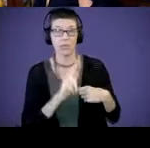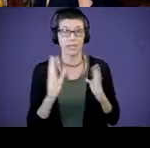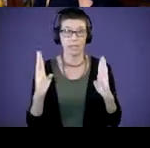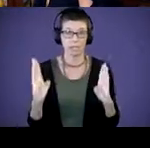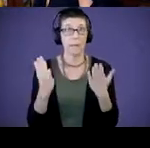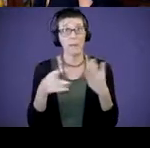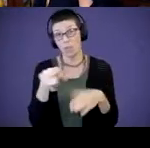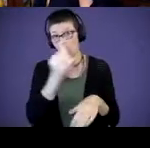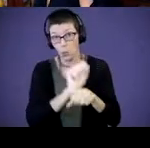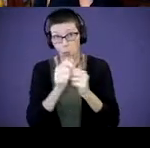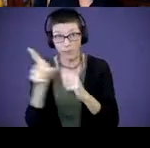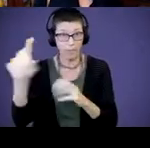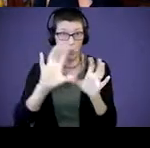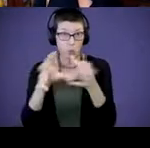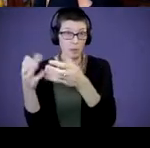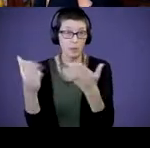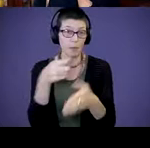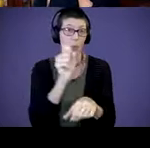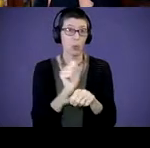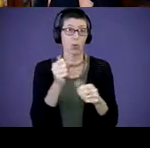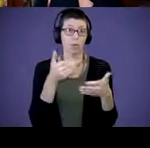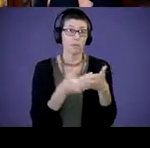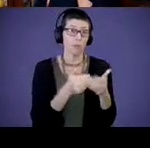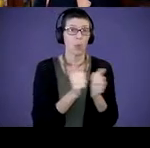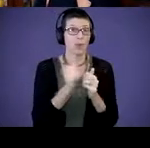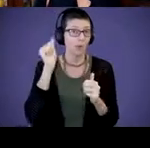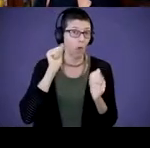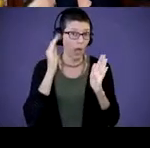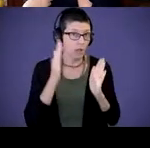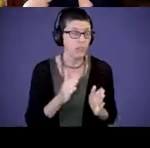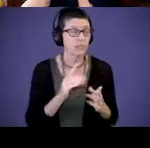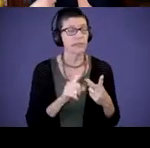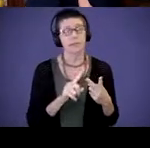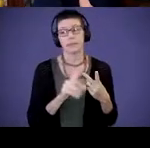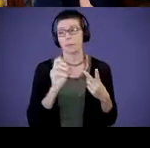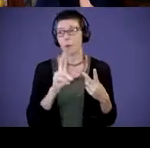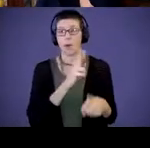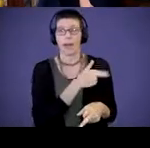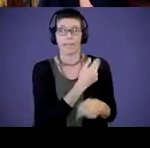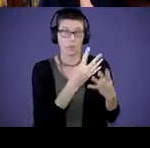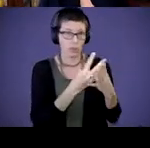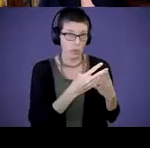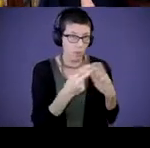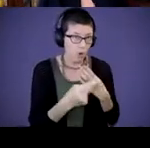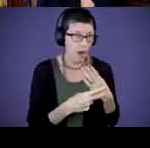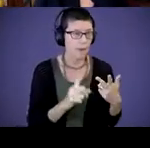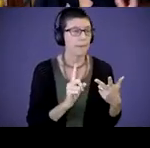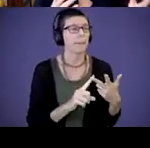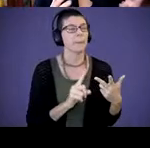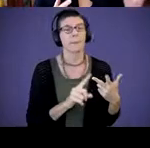you work closely with an audiologist or a hospital screening program. So, different professionals,